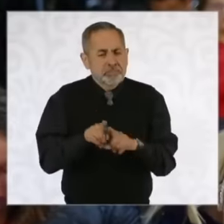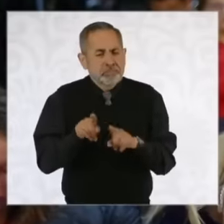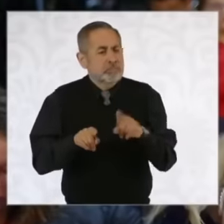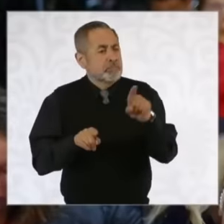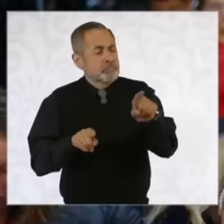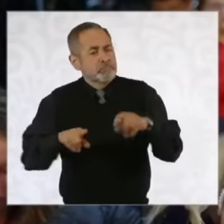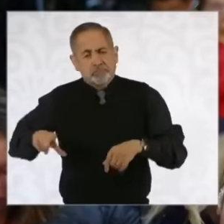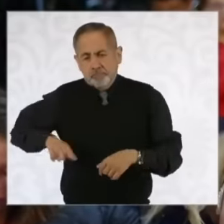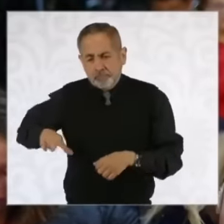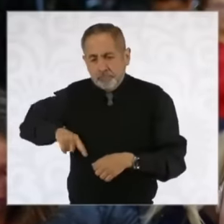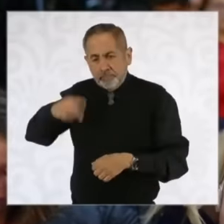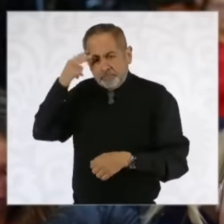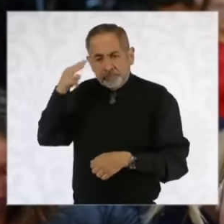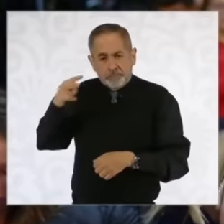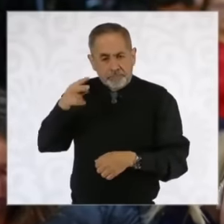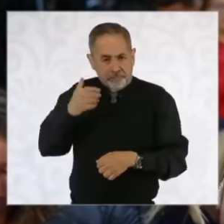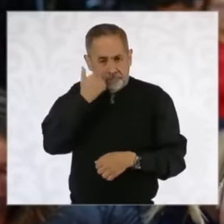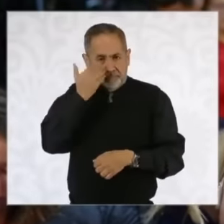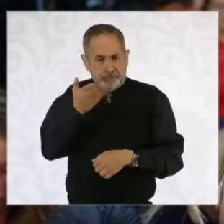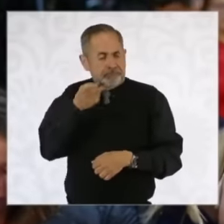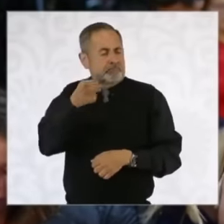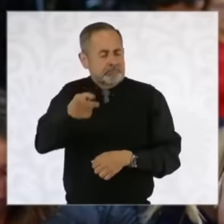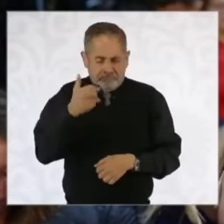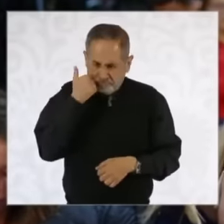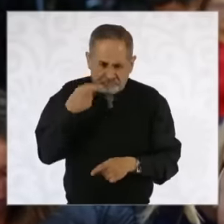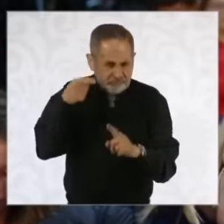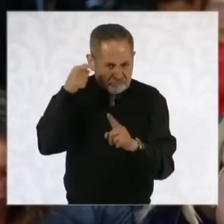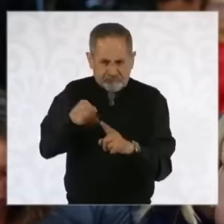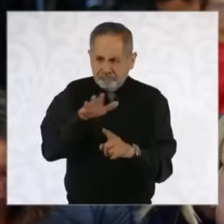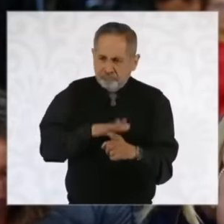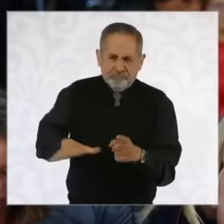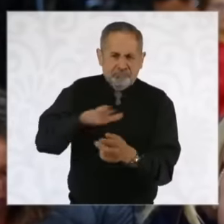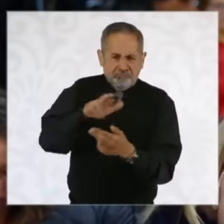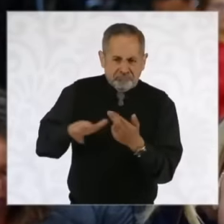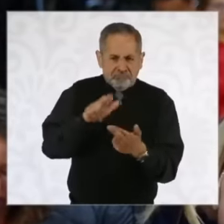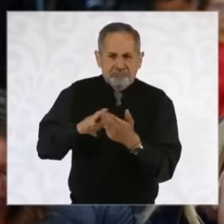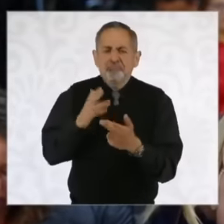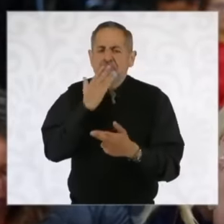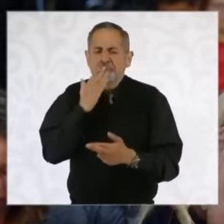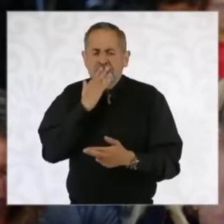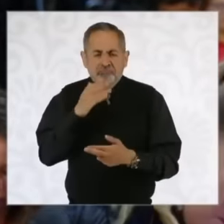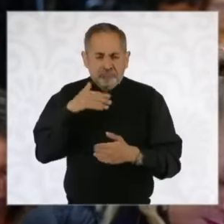of Mexico is betting very heavily on our region because Sonora is developing a huge